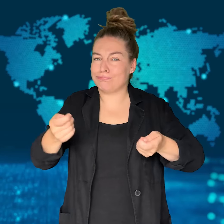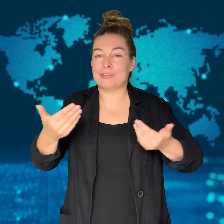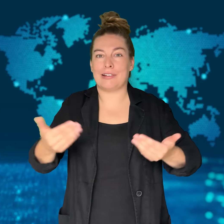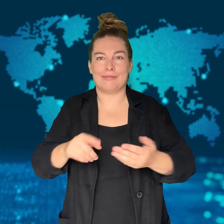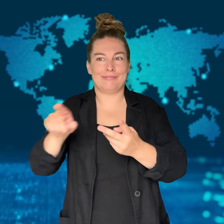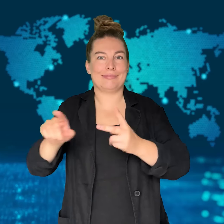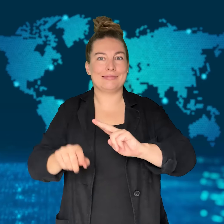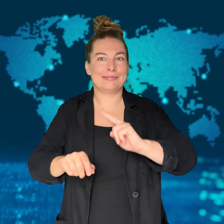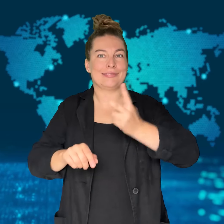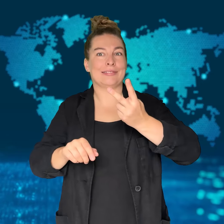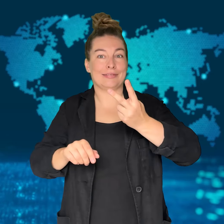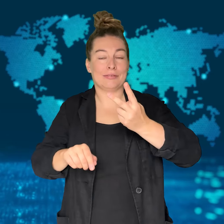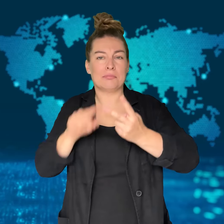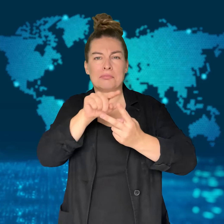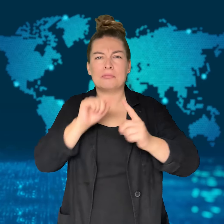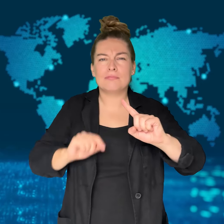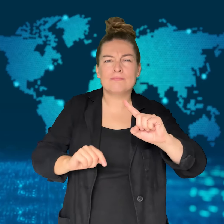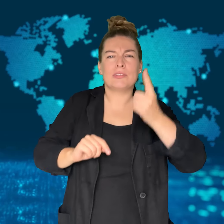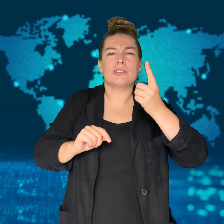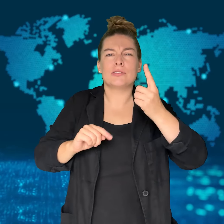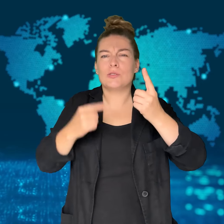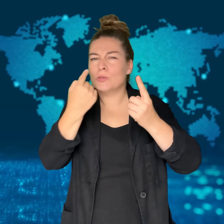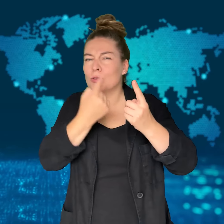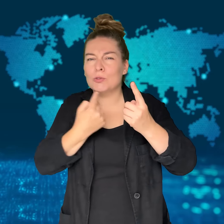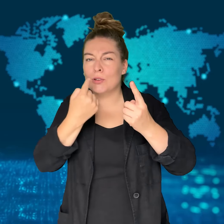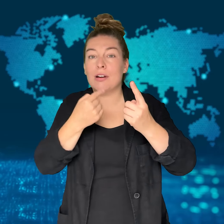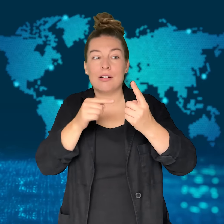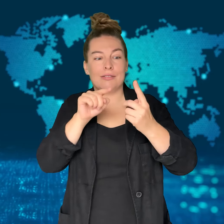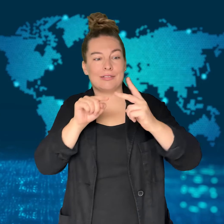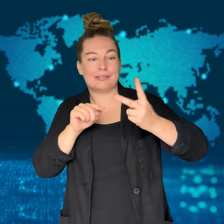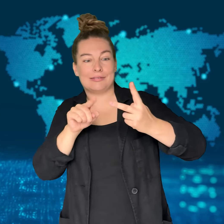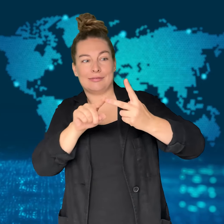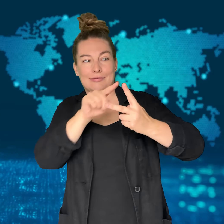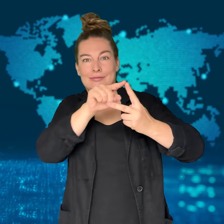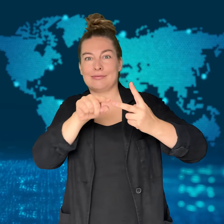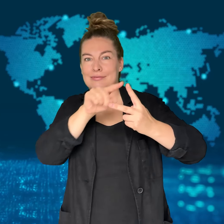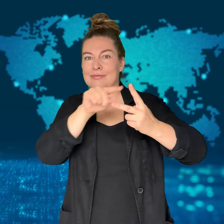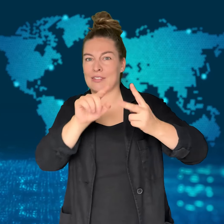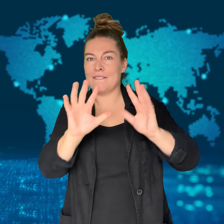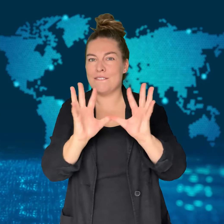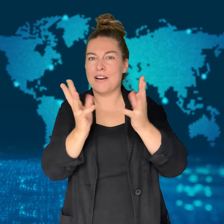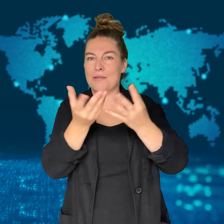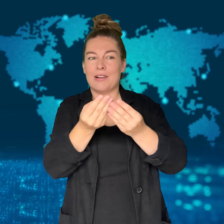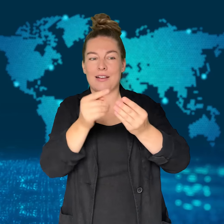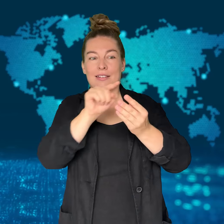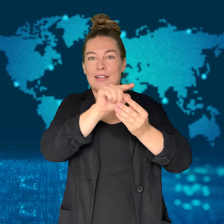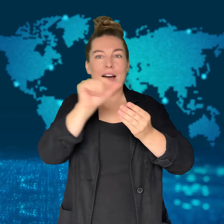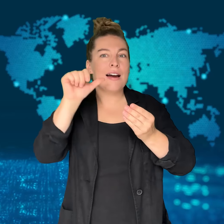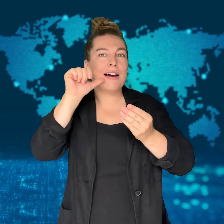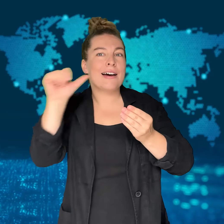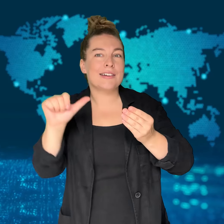a billionaire - Thaksin Shinawatra.